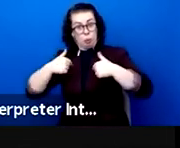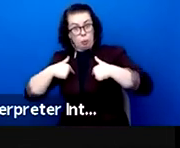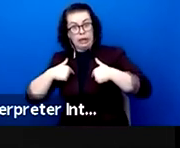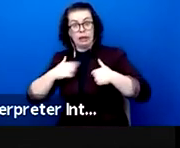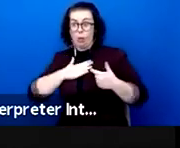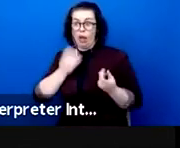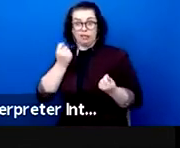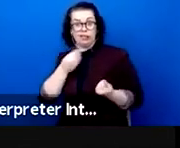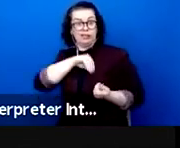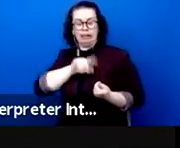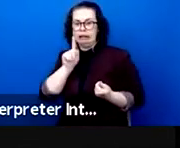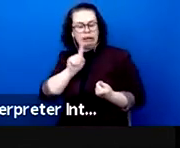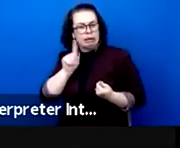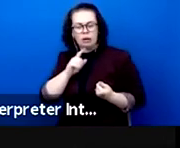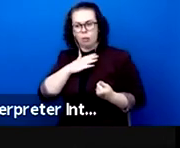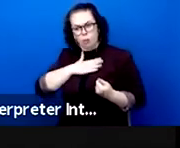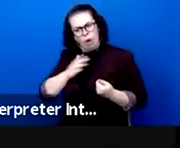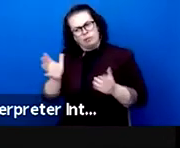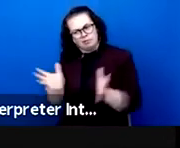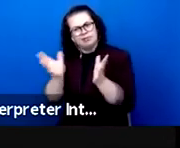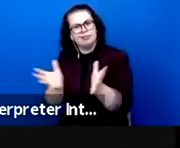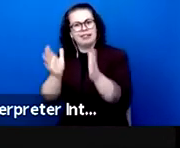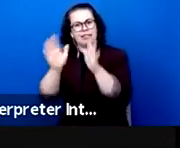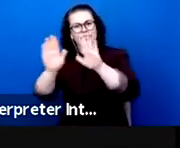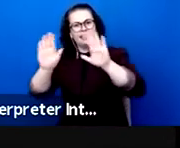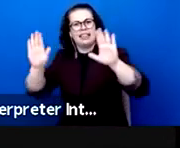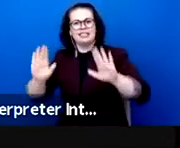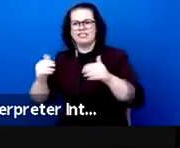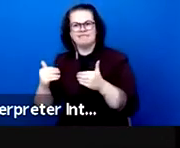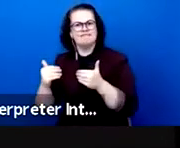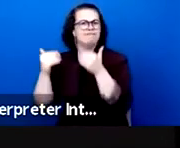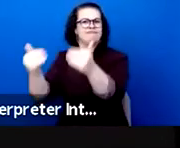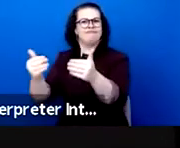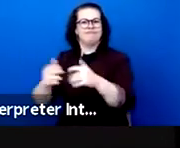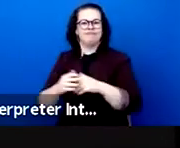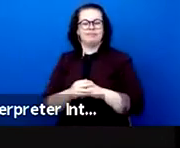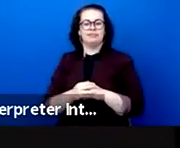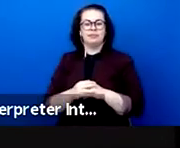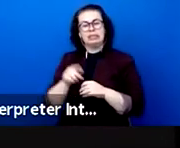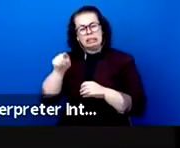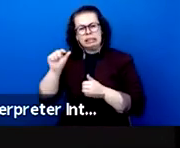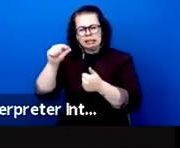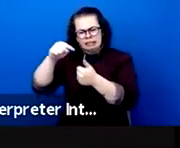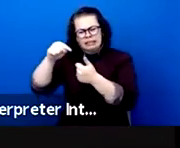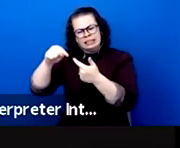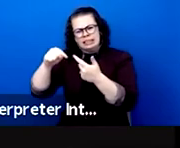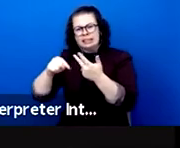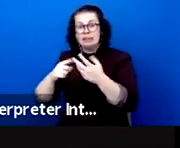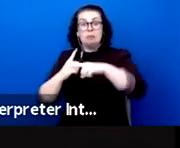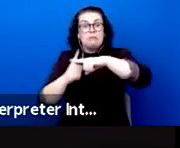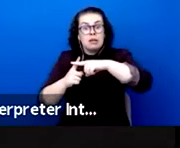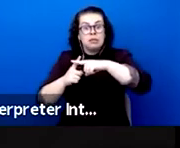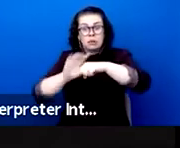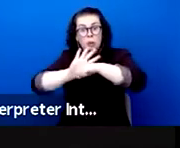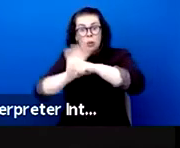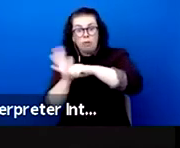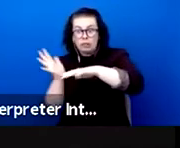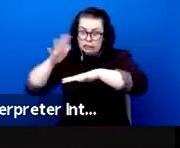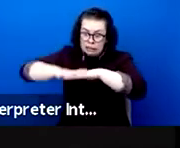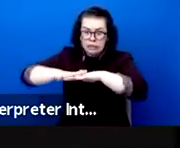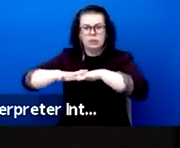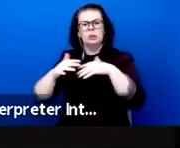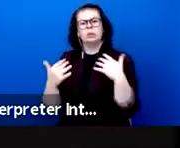and then beyond all these challenges the time of crisis has become, the pandemic we